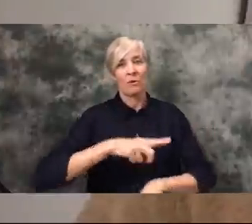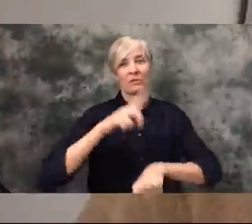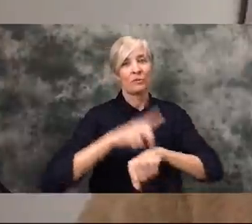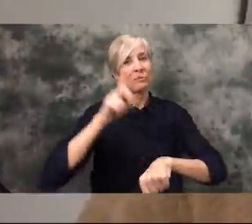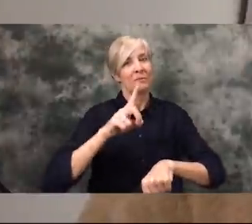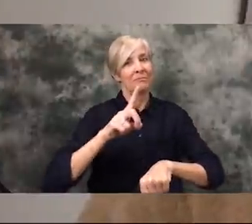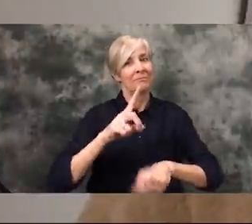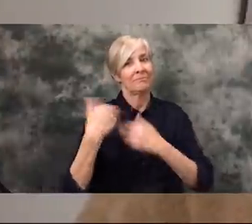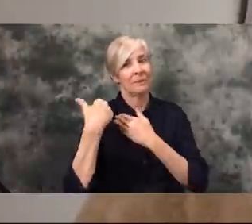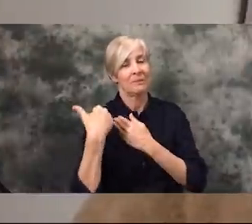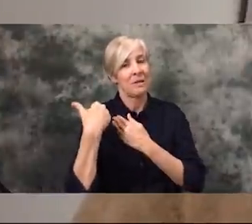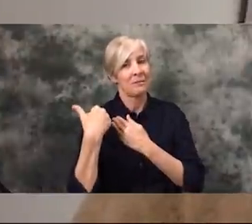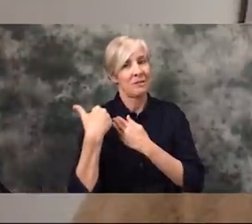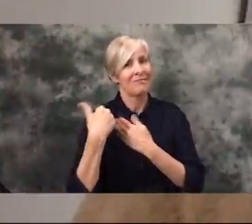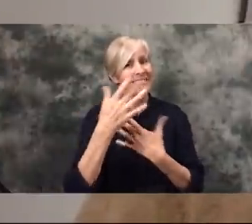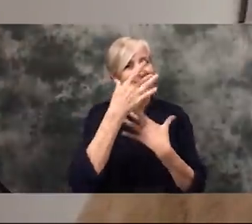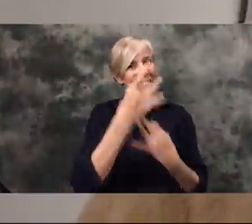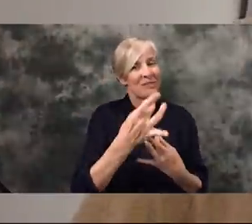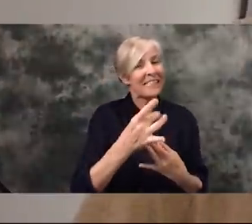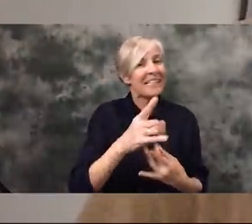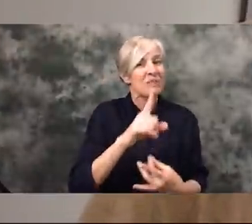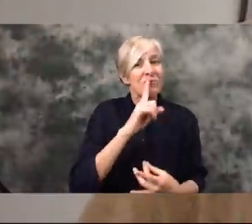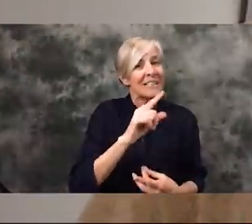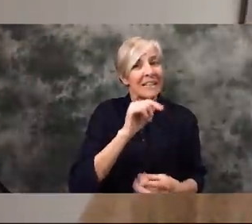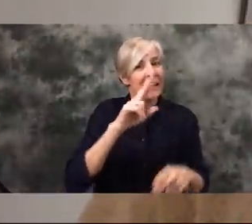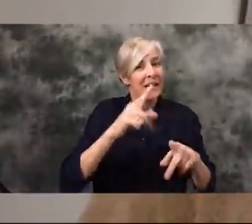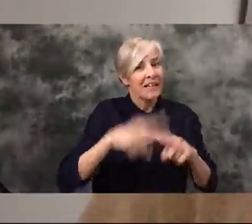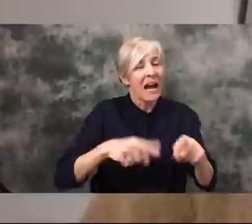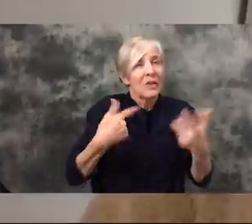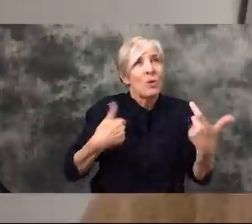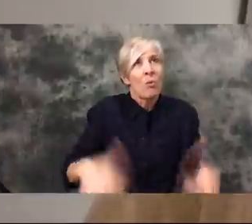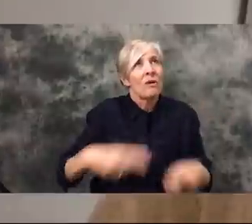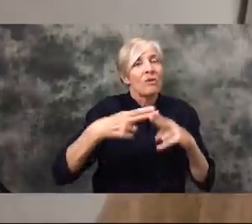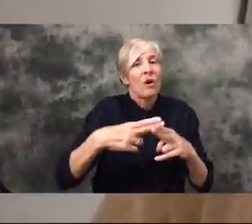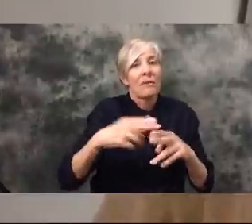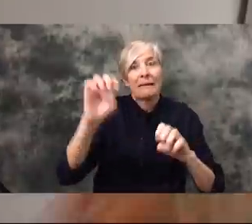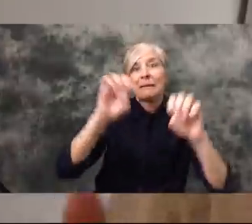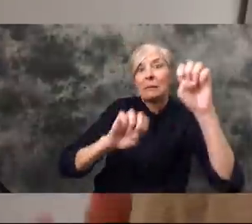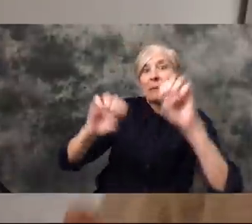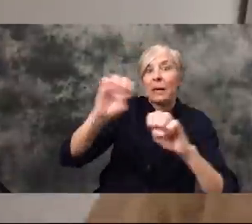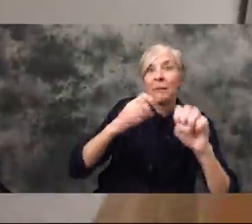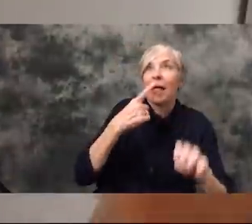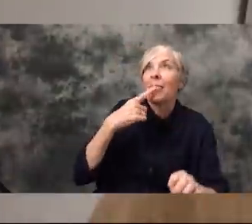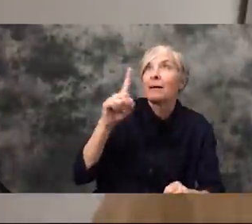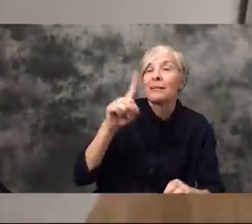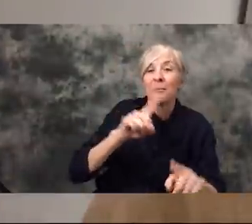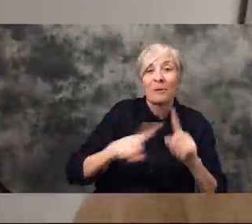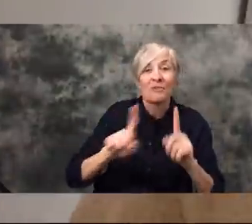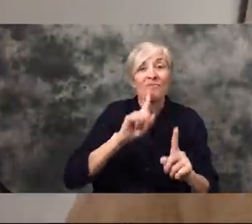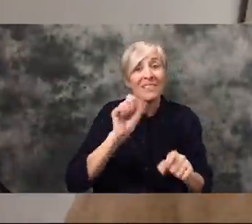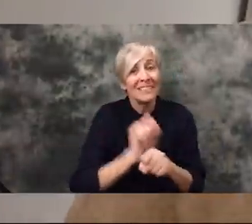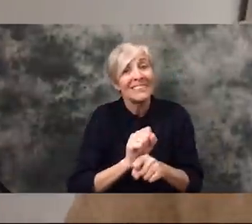been obviously an interesting, it's not an experiment by any stretch of the imagination but if you want to look at it that way it's been a really